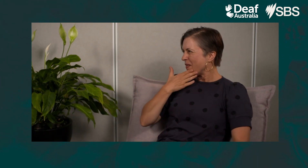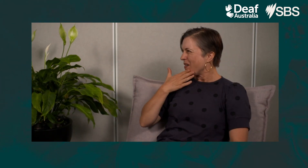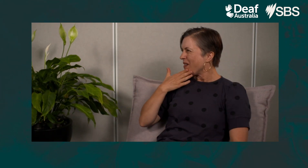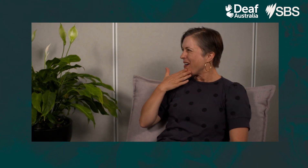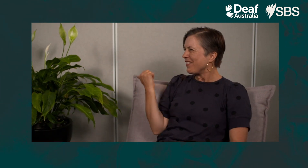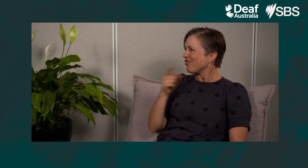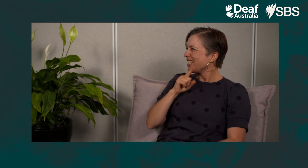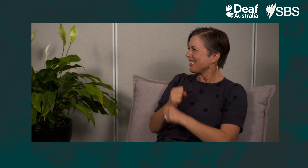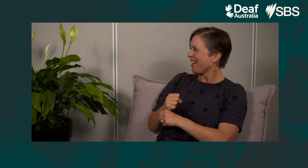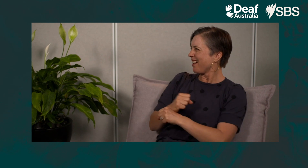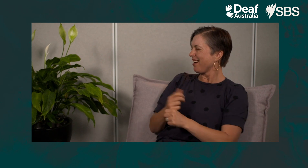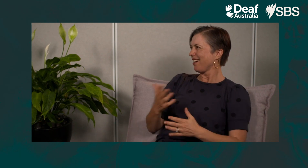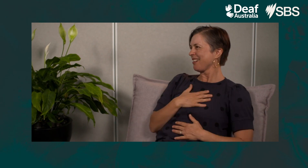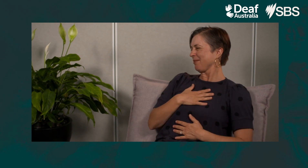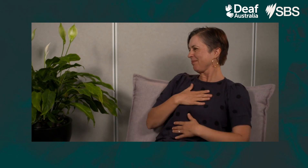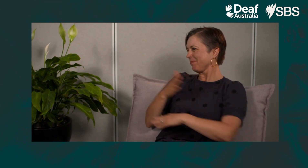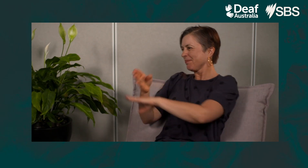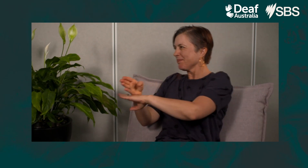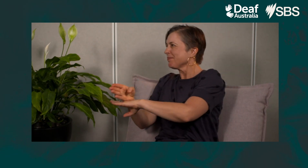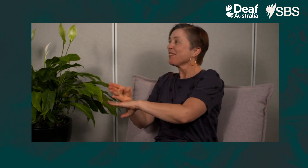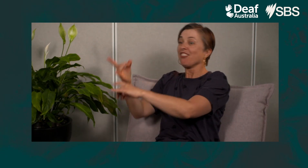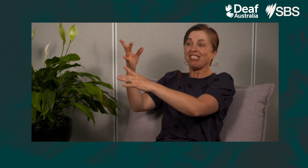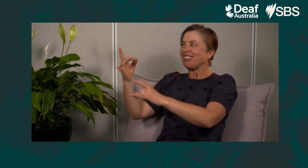It was a beautiful car. The Deaf man was very very happy.